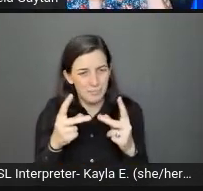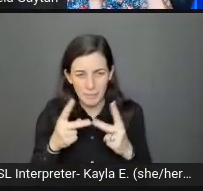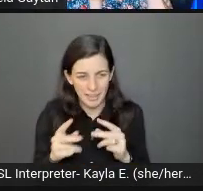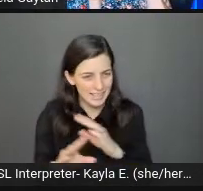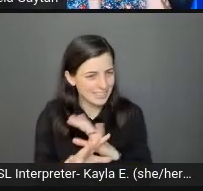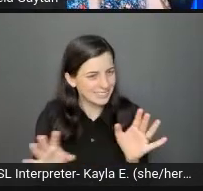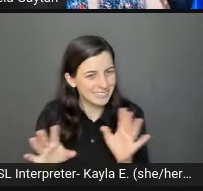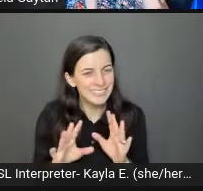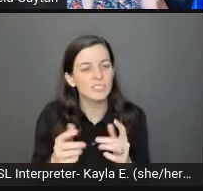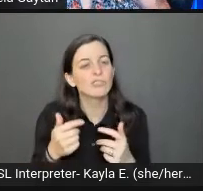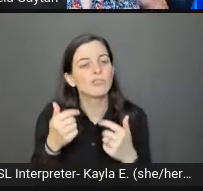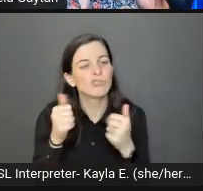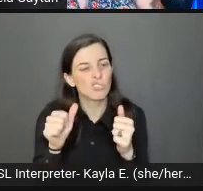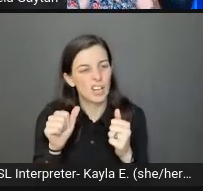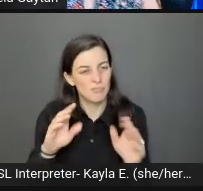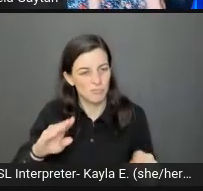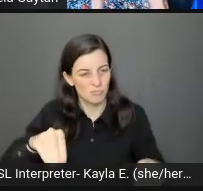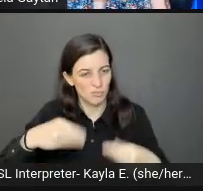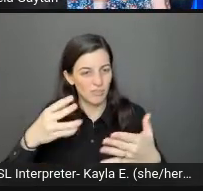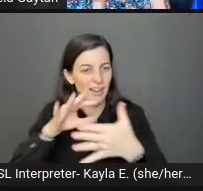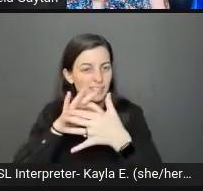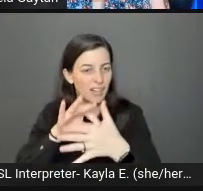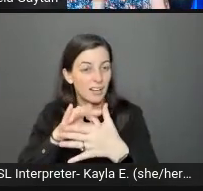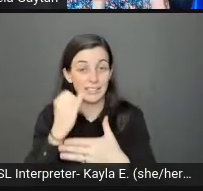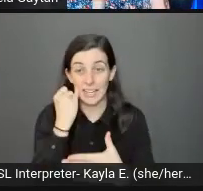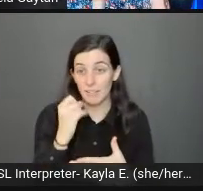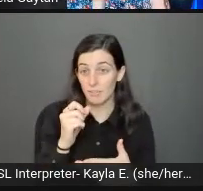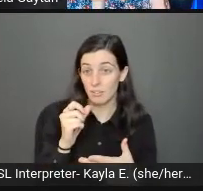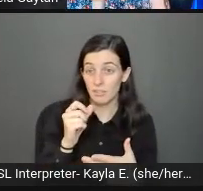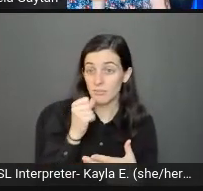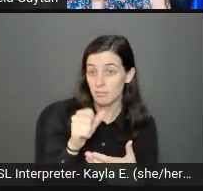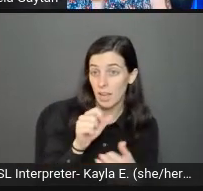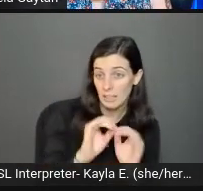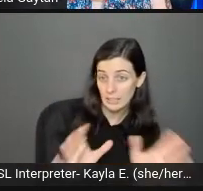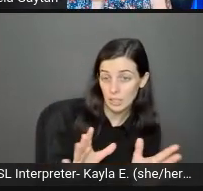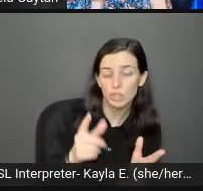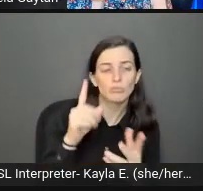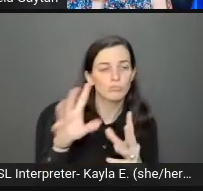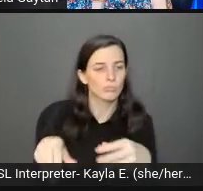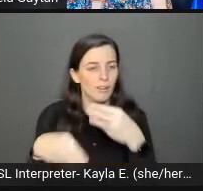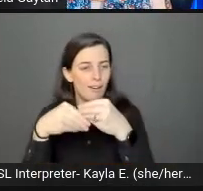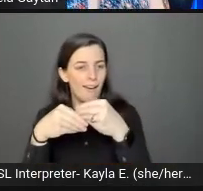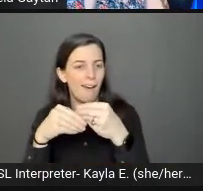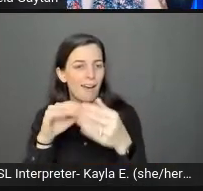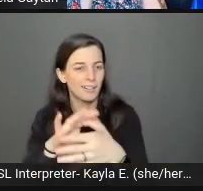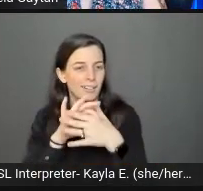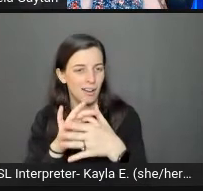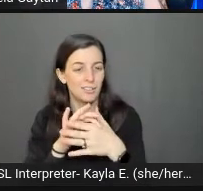Try to provide context when something might not be clear. Then the final one, be engaging without being busy.